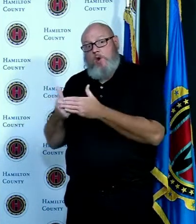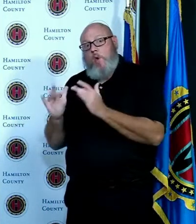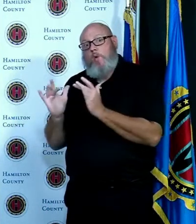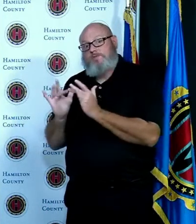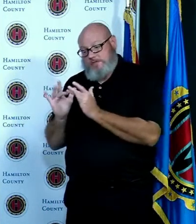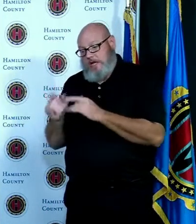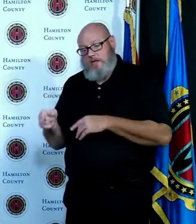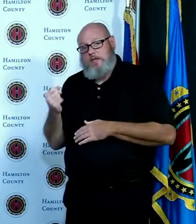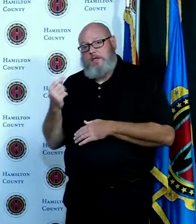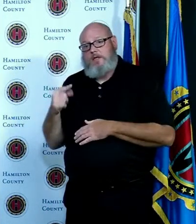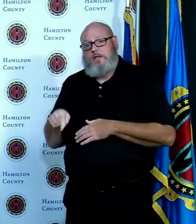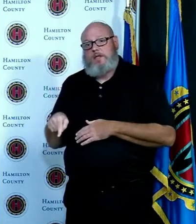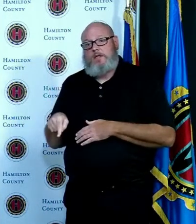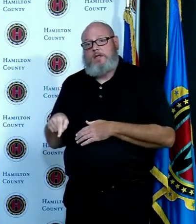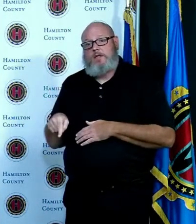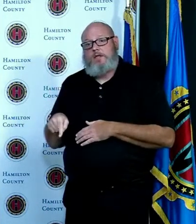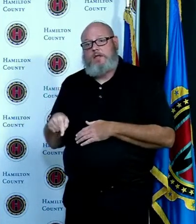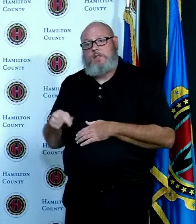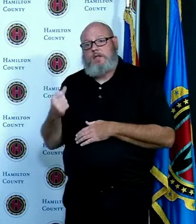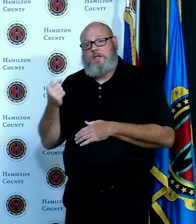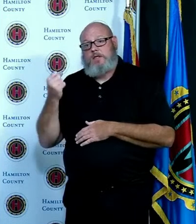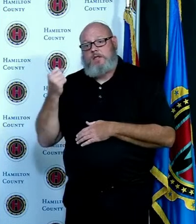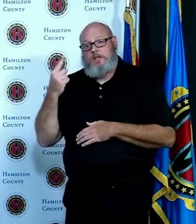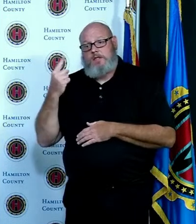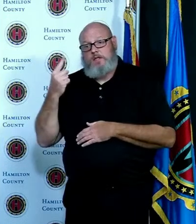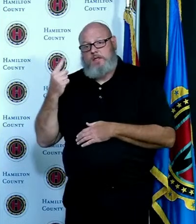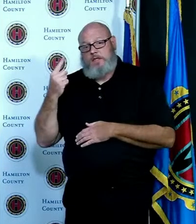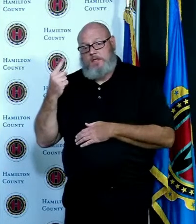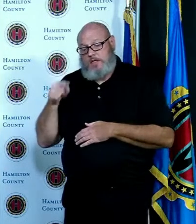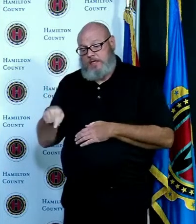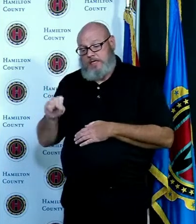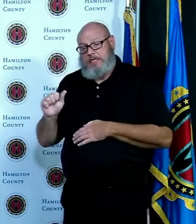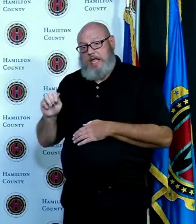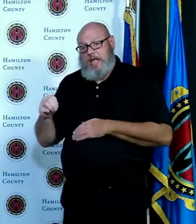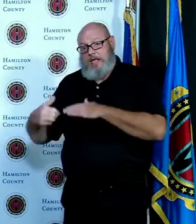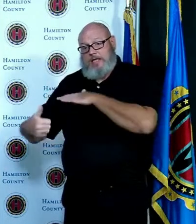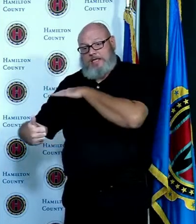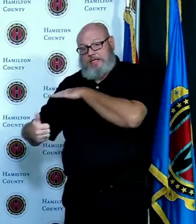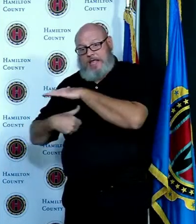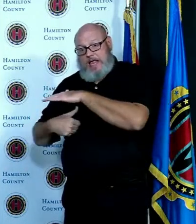for 14 days it's recommended that when possible they also social distance from